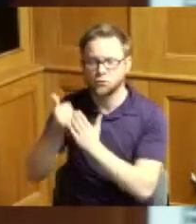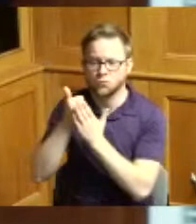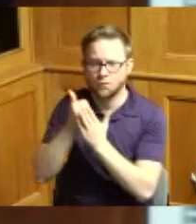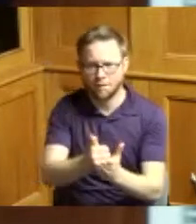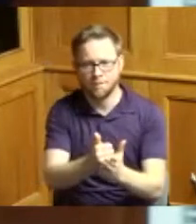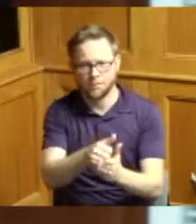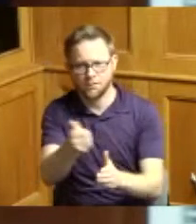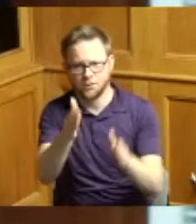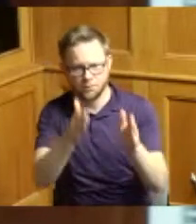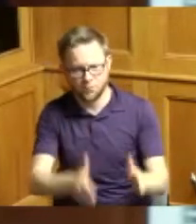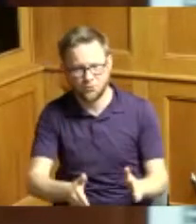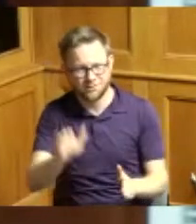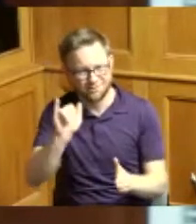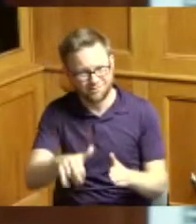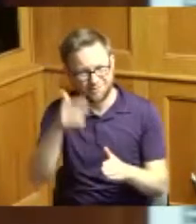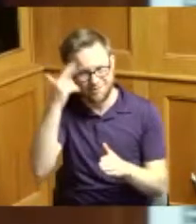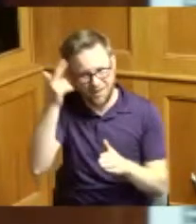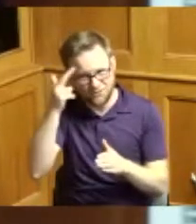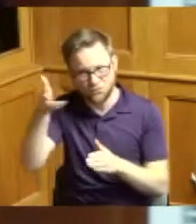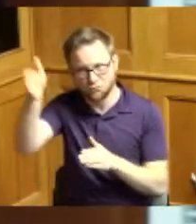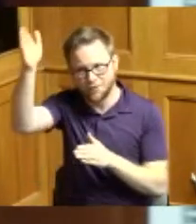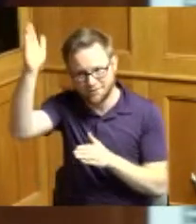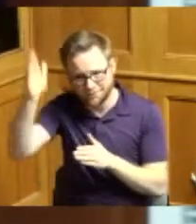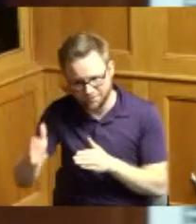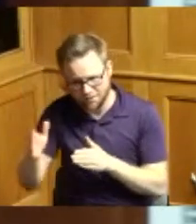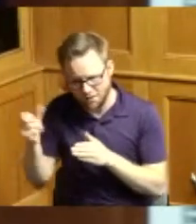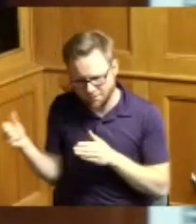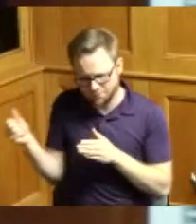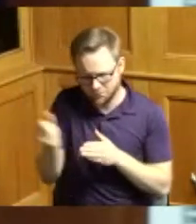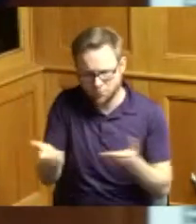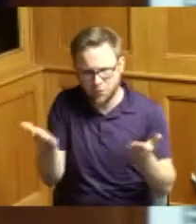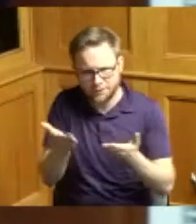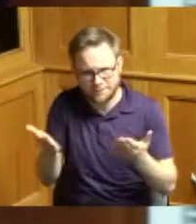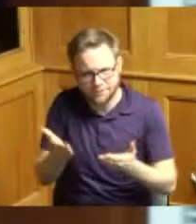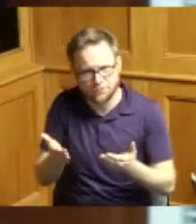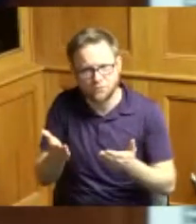what he's put us here for that's what our purpose is and that's what our drive and motivation should